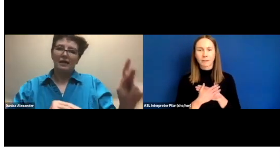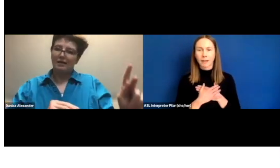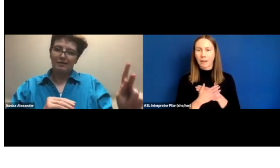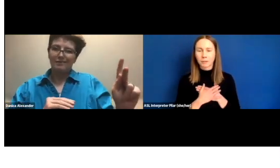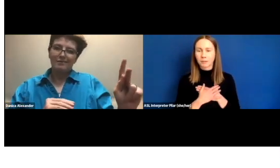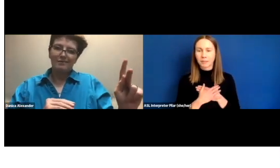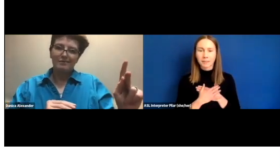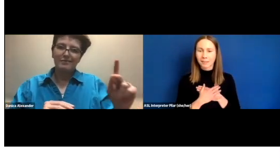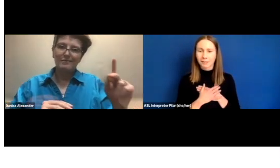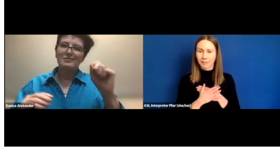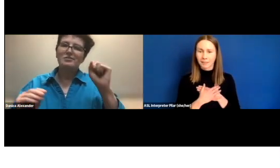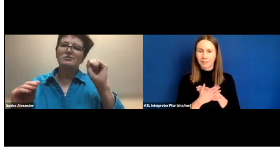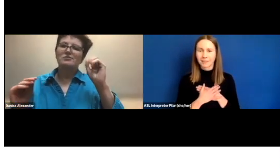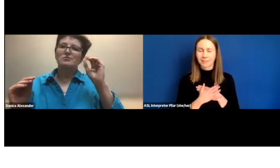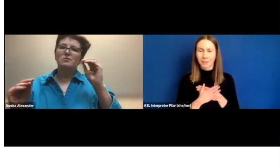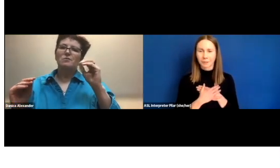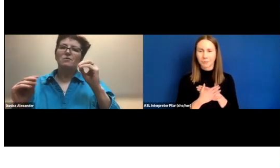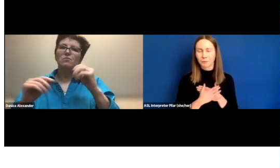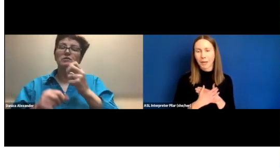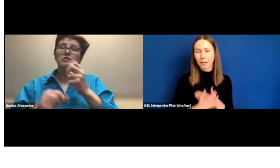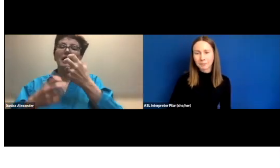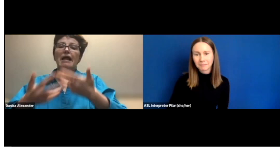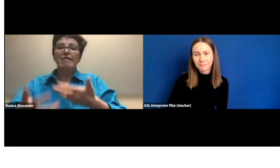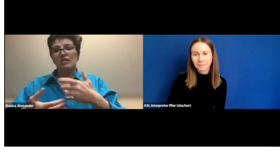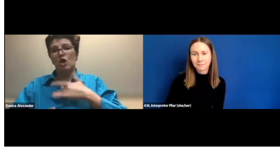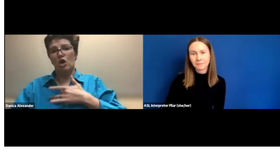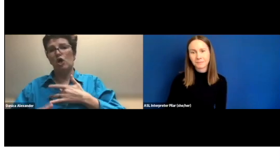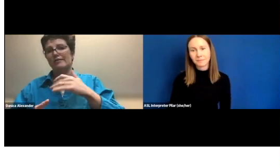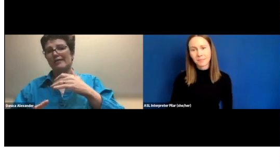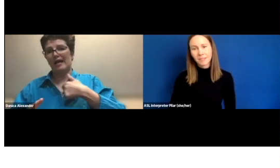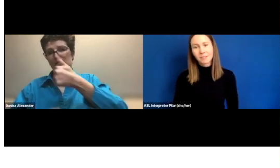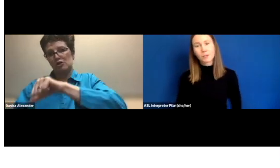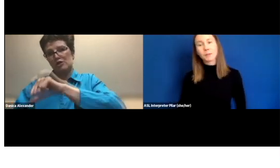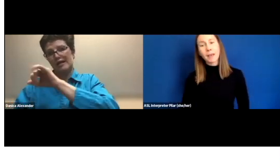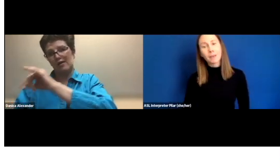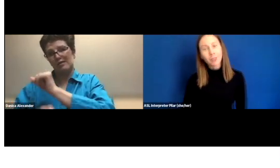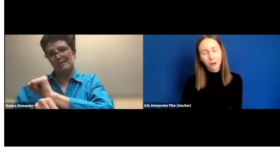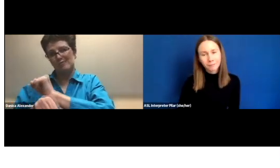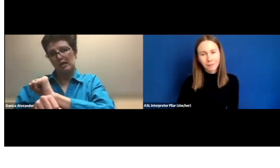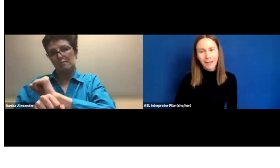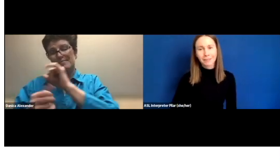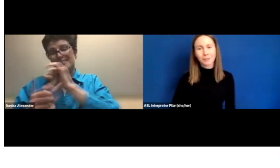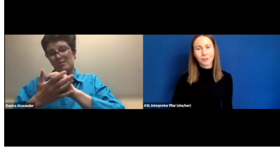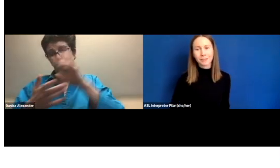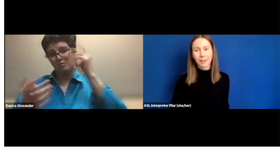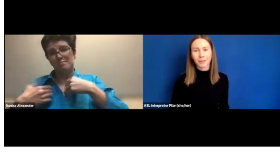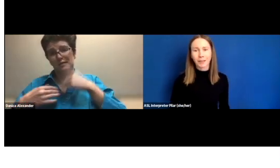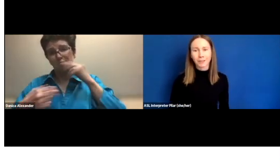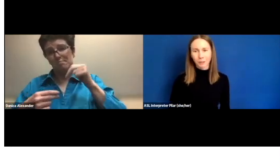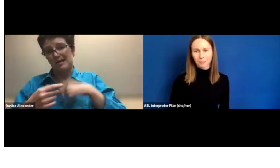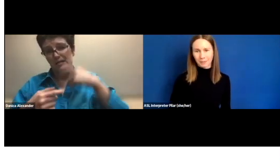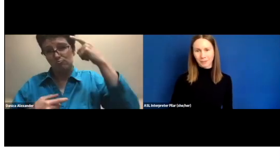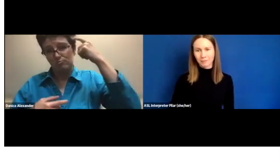that I would just instantly desire to move back. So, with a heavy heart, I had to turn down that job position.